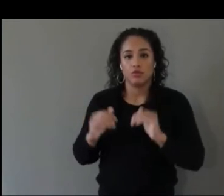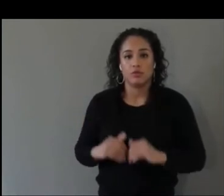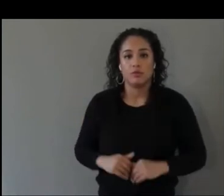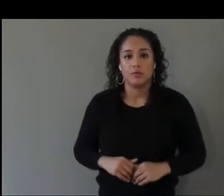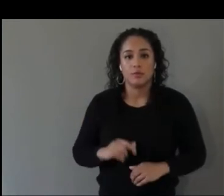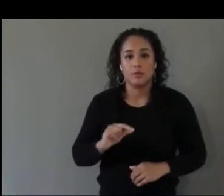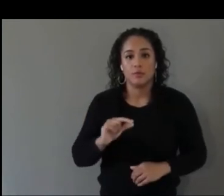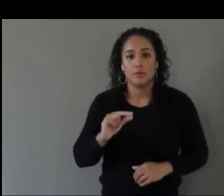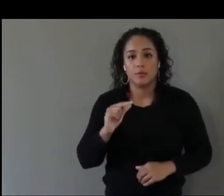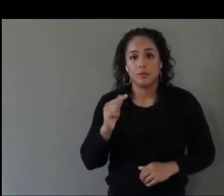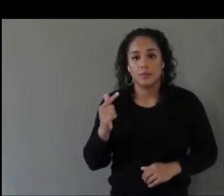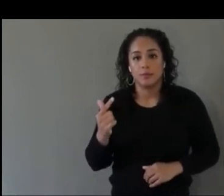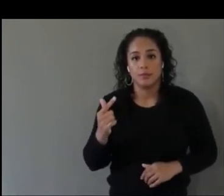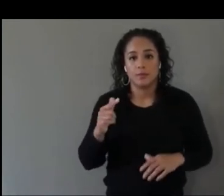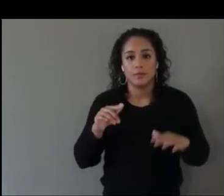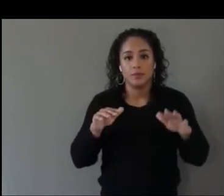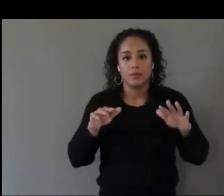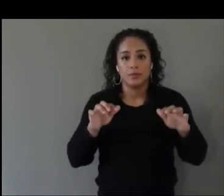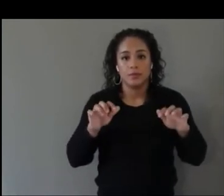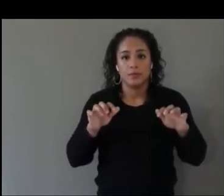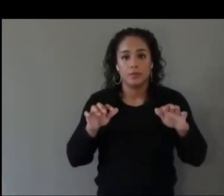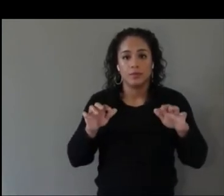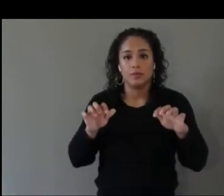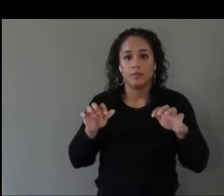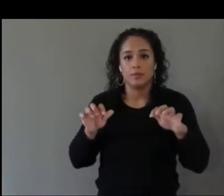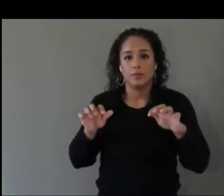leveraged?